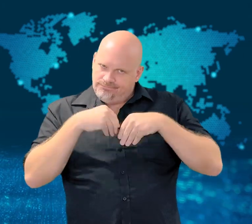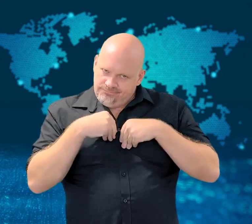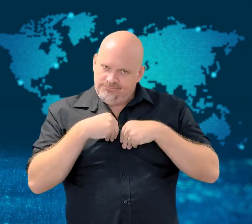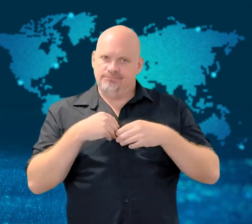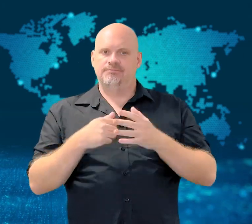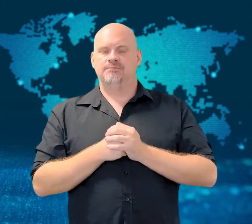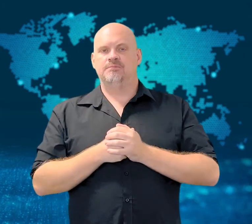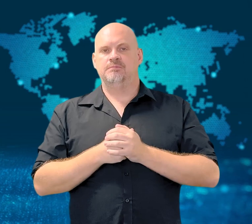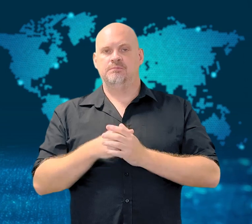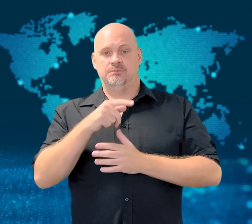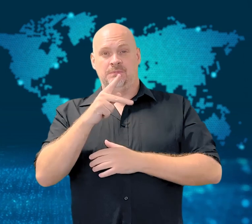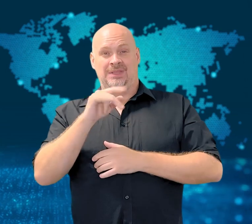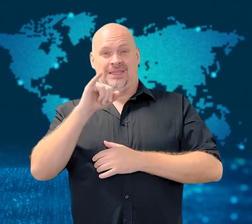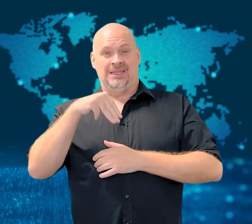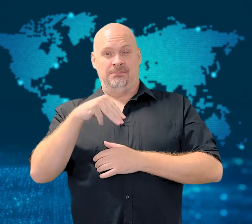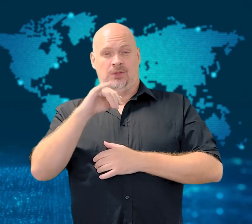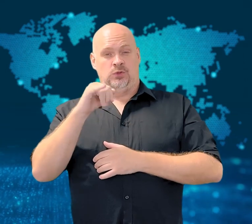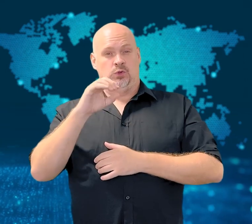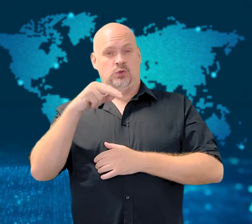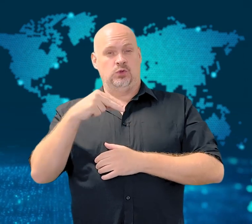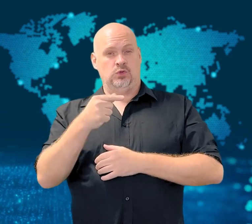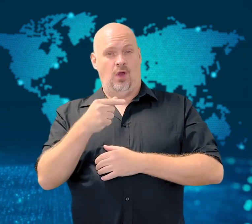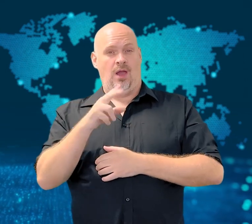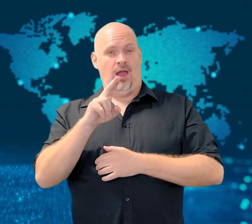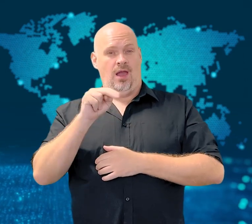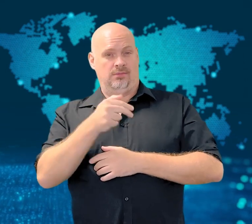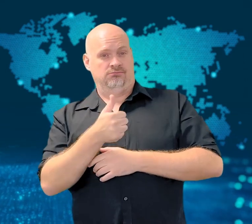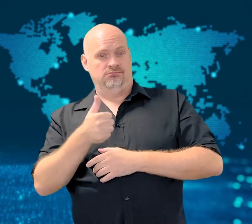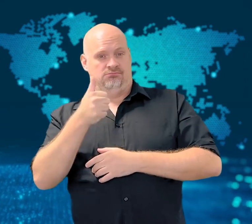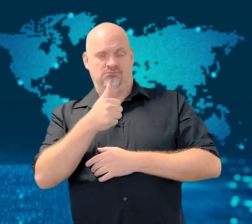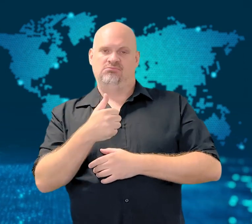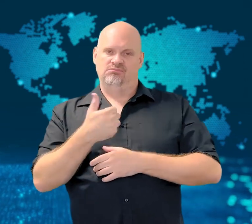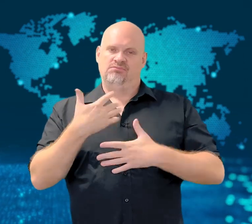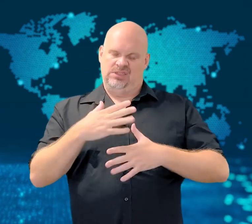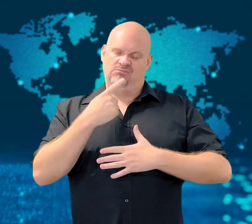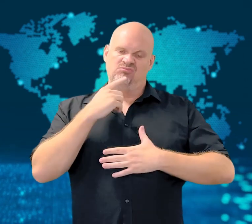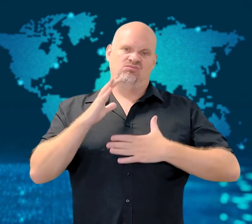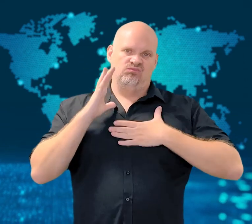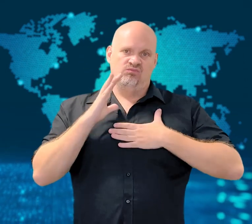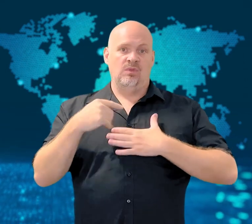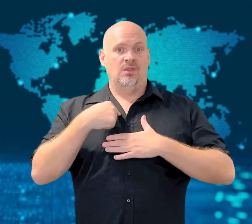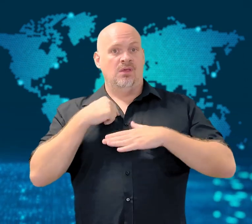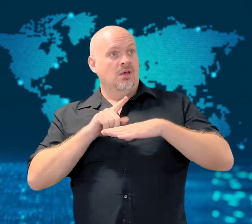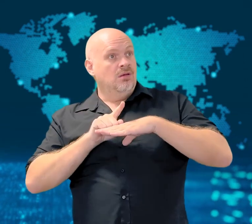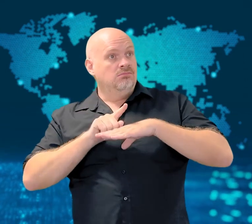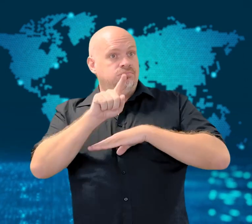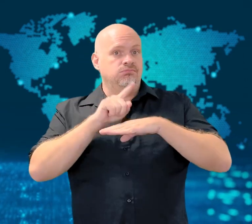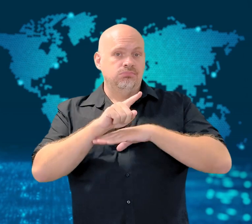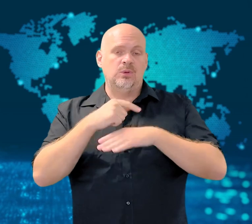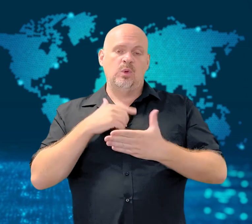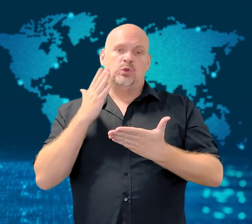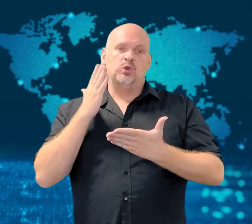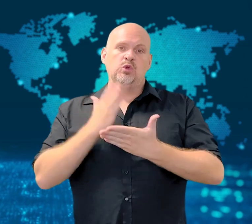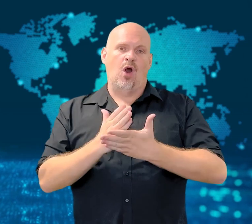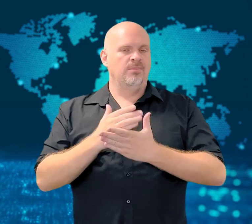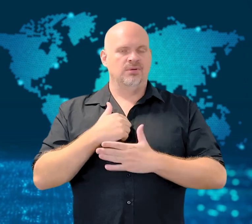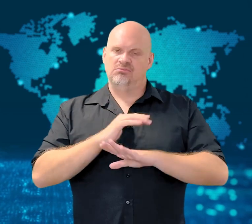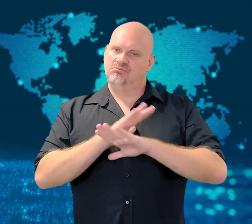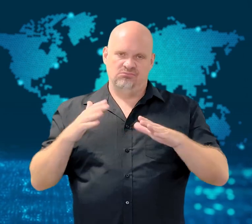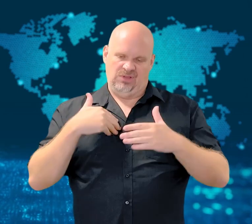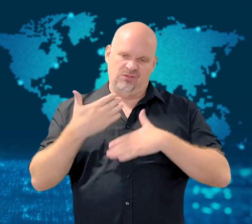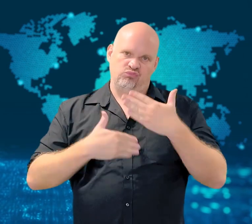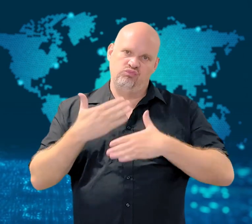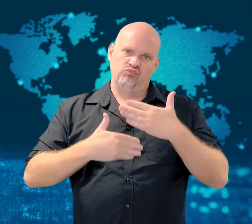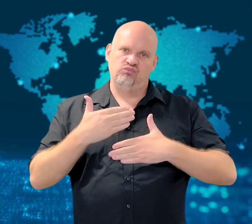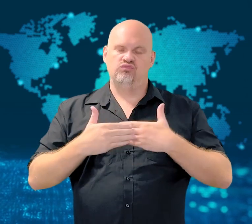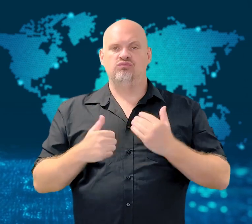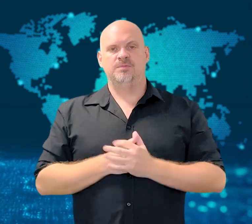North Korean leader Kim Jong Un has pledged they would never give up their nuclear weapons.